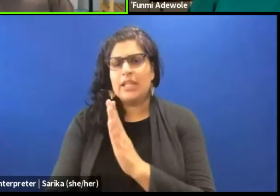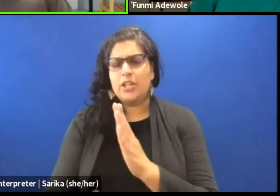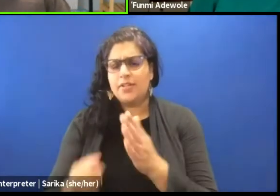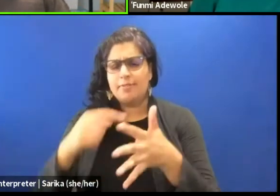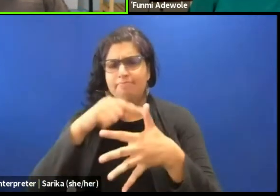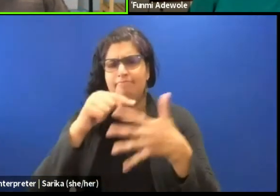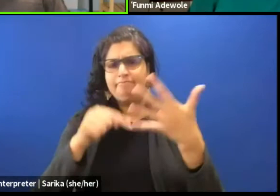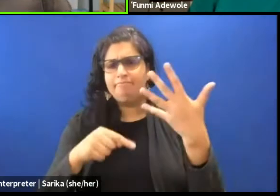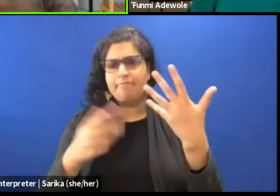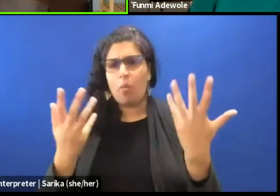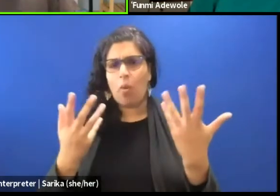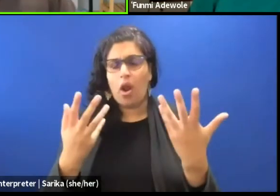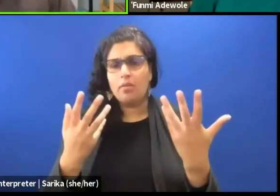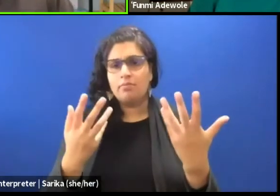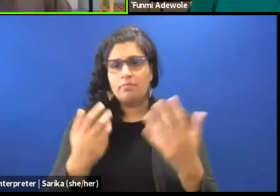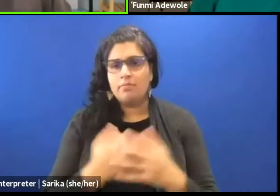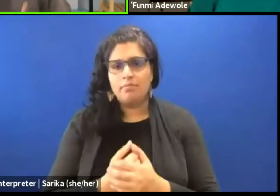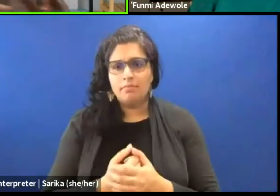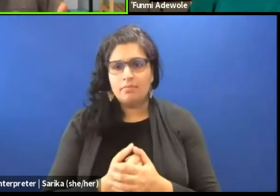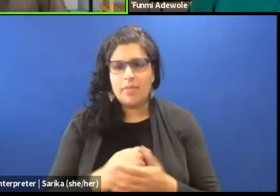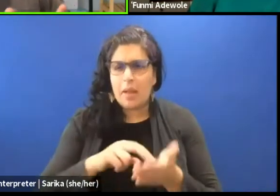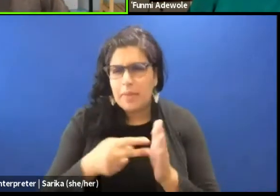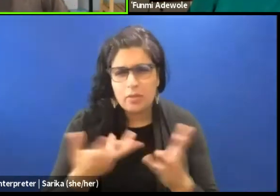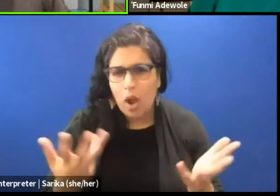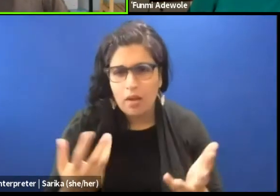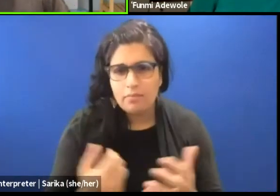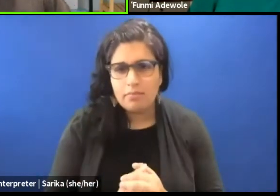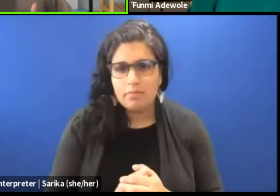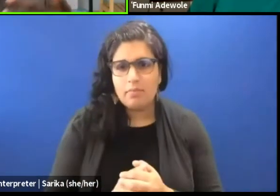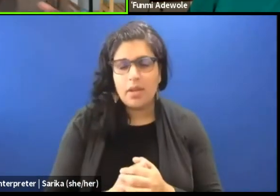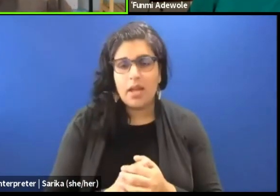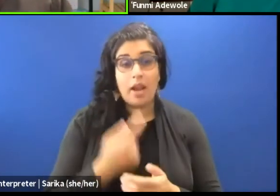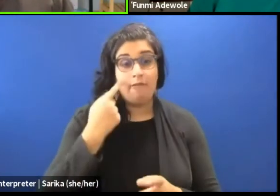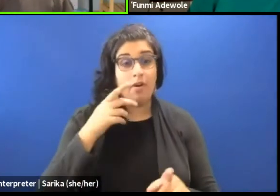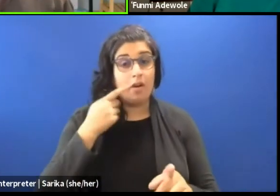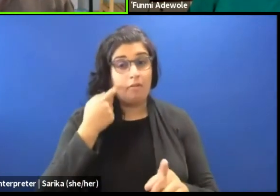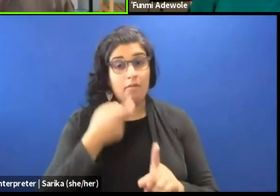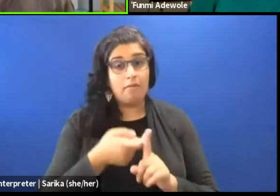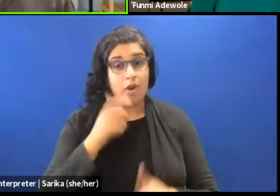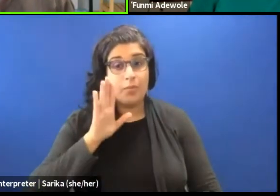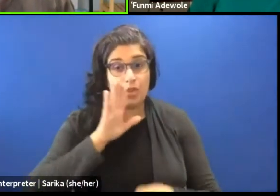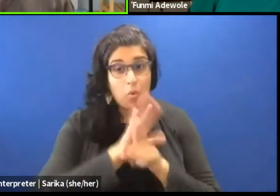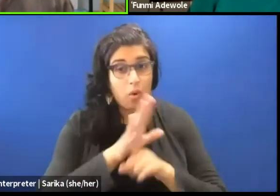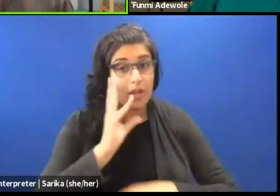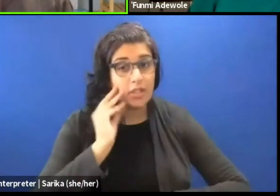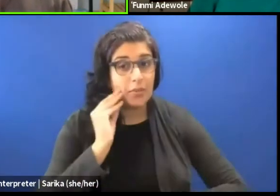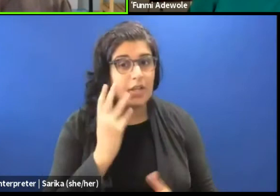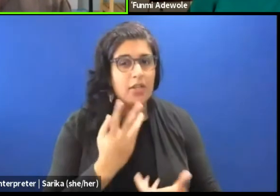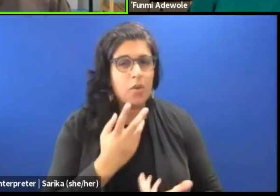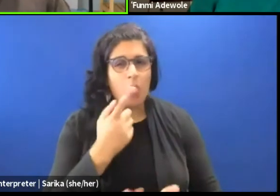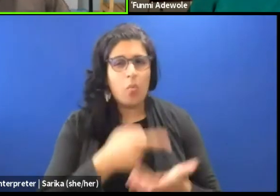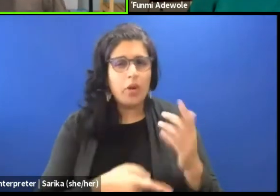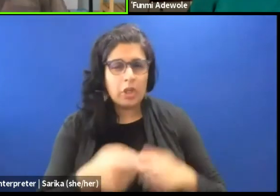and what are those skills that you think from your own experience you can consider as dramaturgical skills in your work